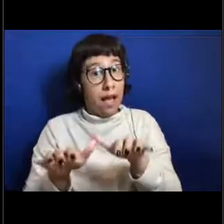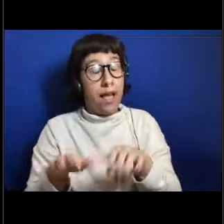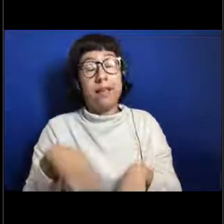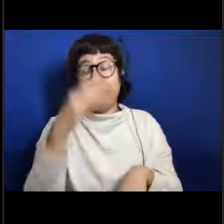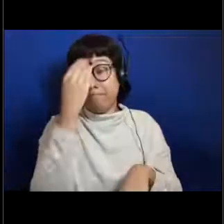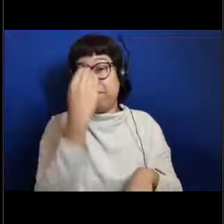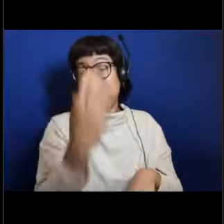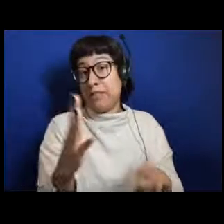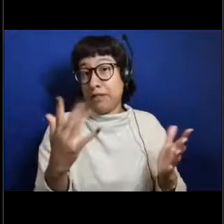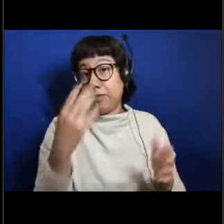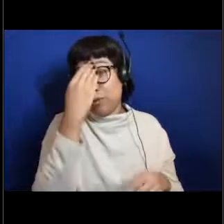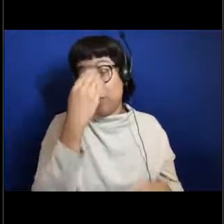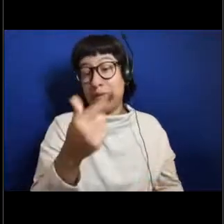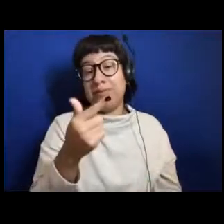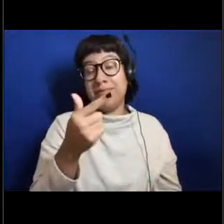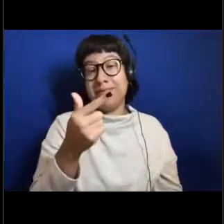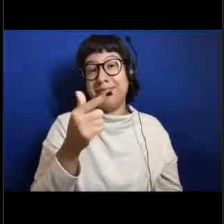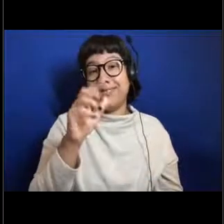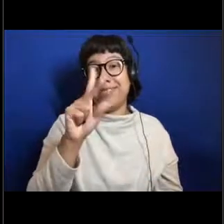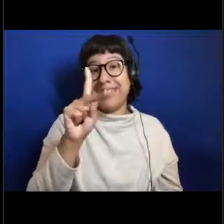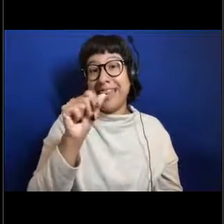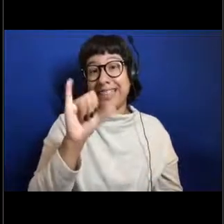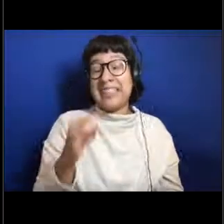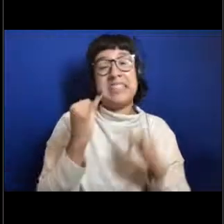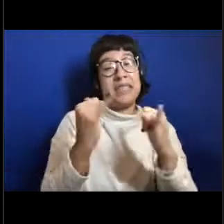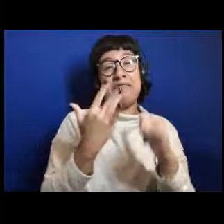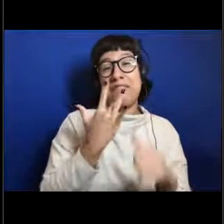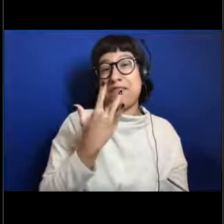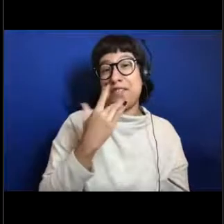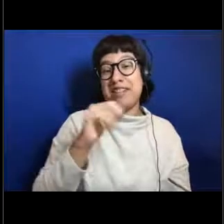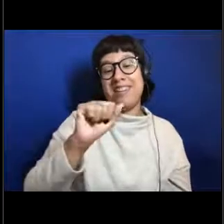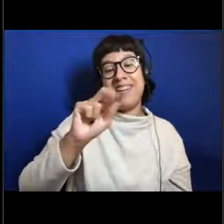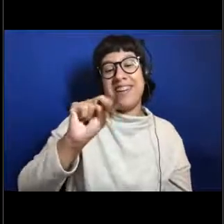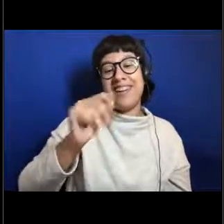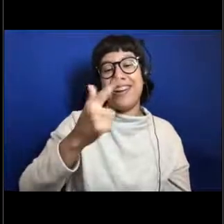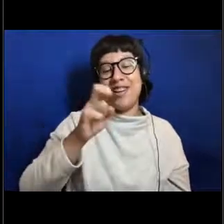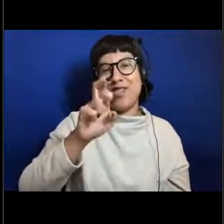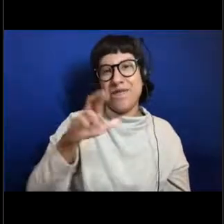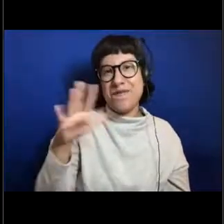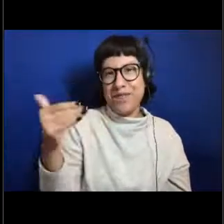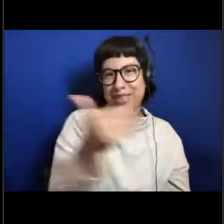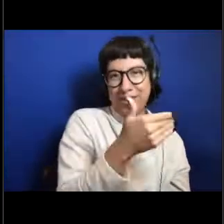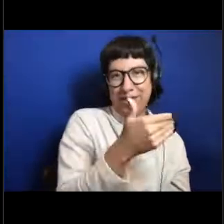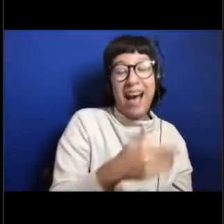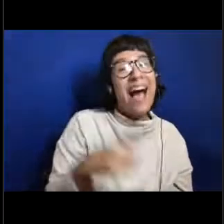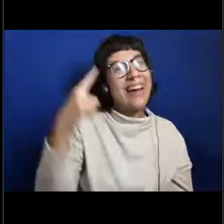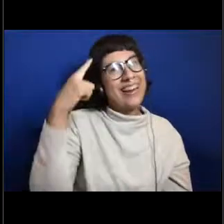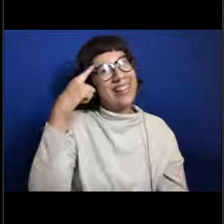but the anglerfish is by far my favorite. So so glad they had what I think of as the starring role in this talk.